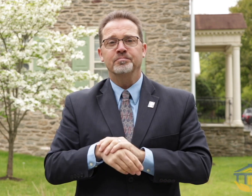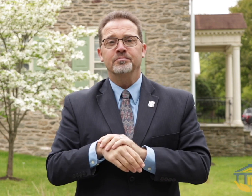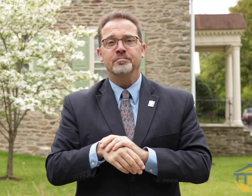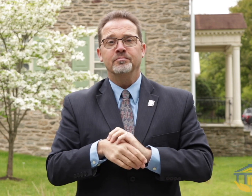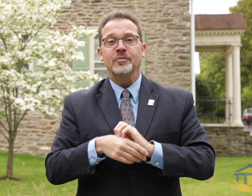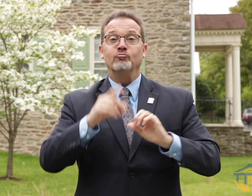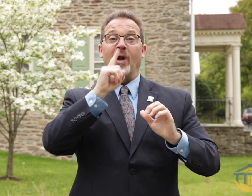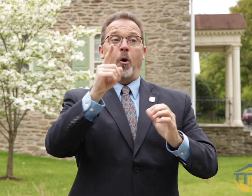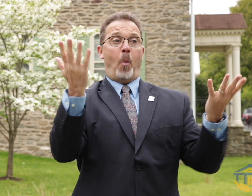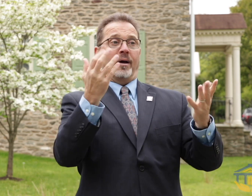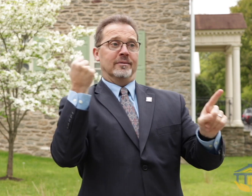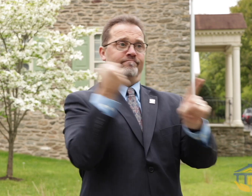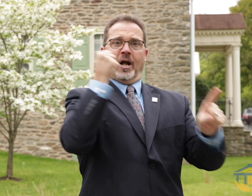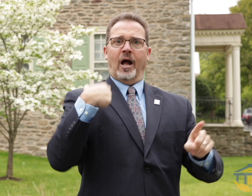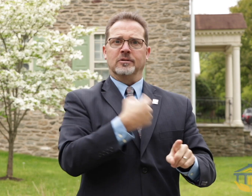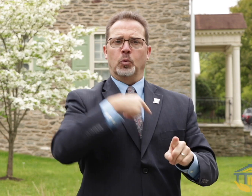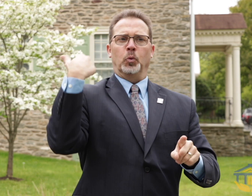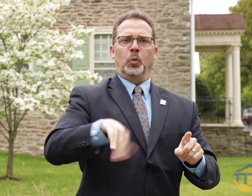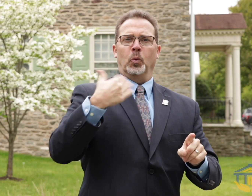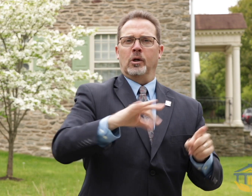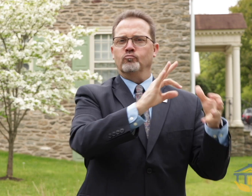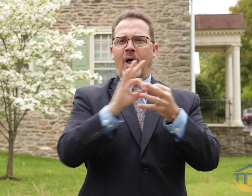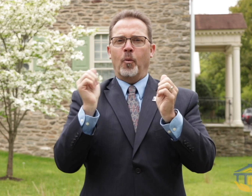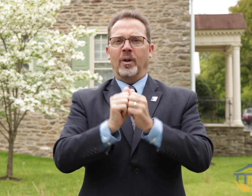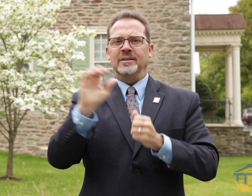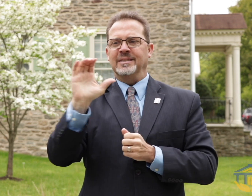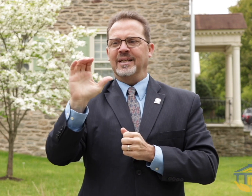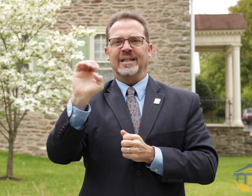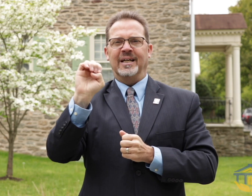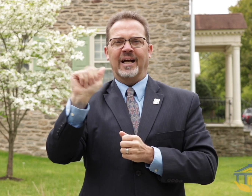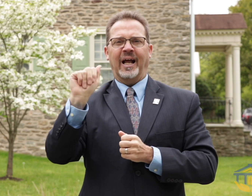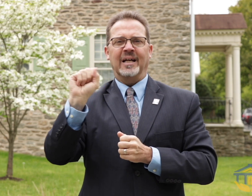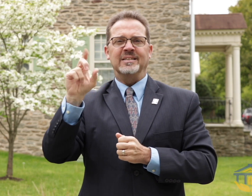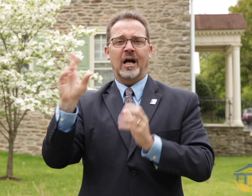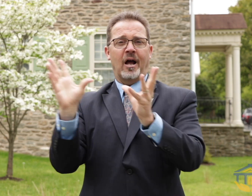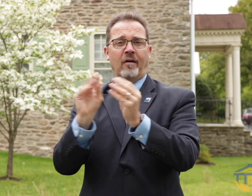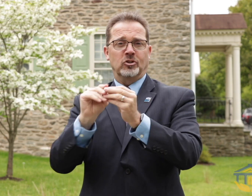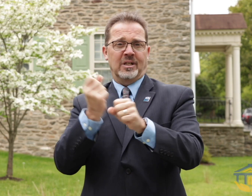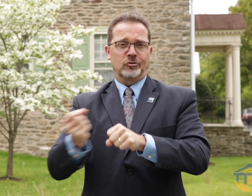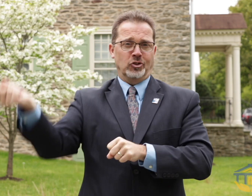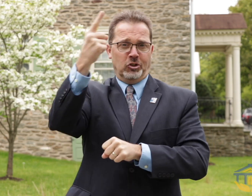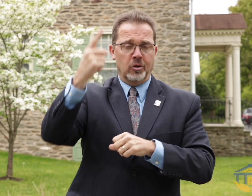website as well. The other thing I wanted to share with everyone is about the CEASD